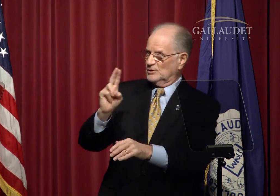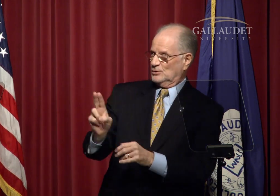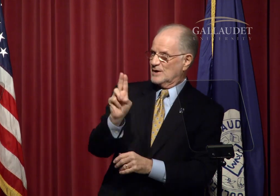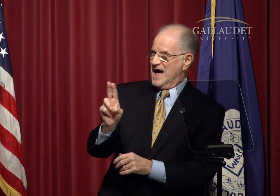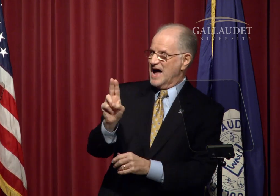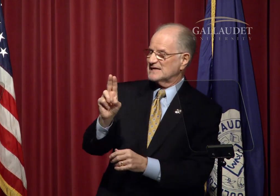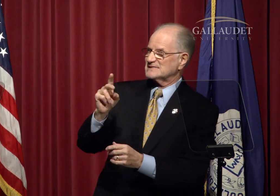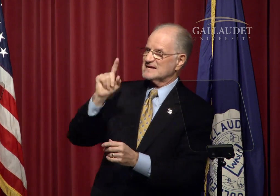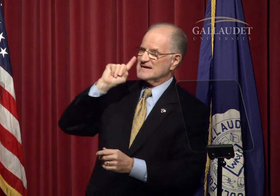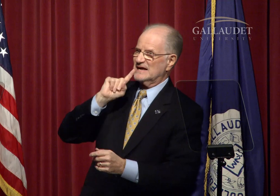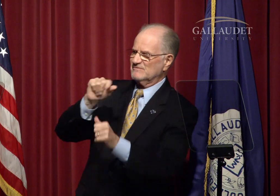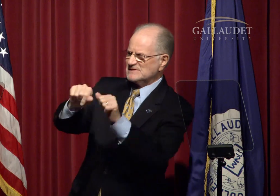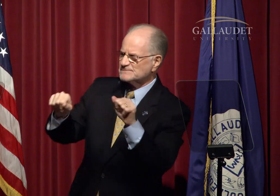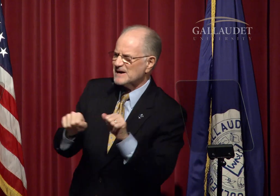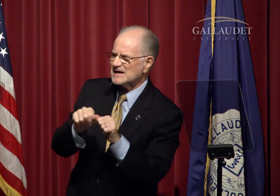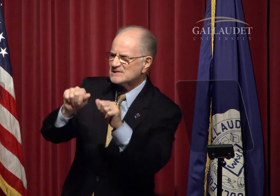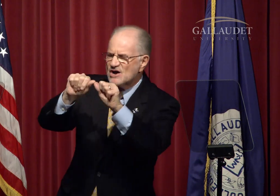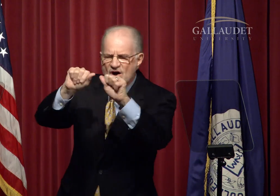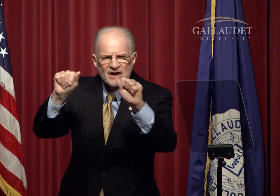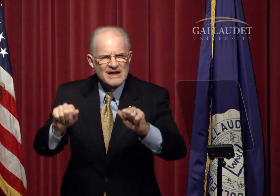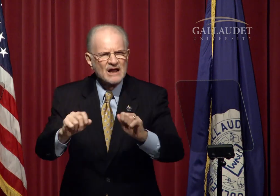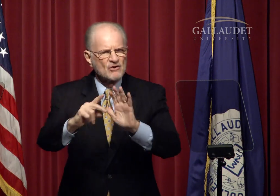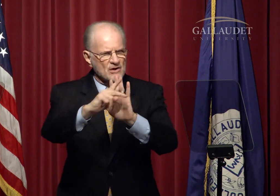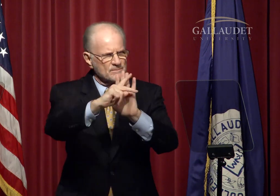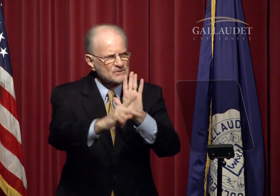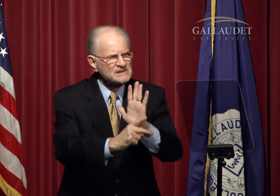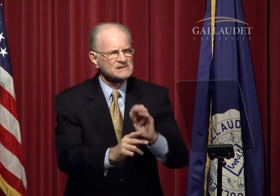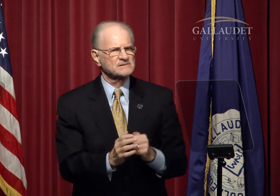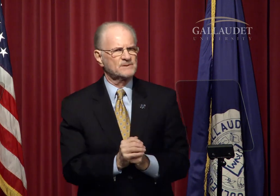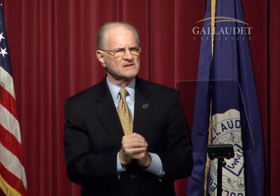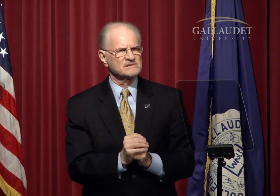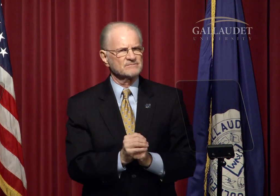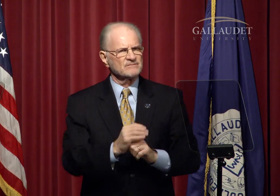The field house was renovated to include